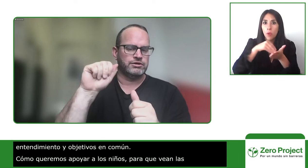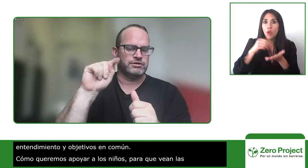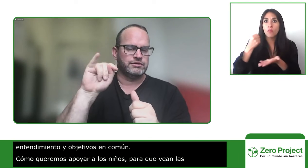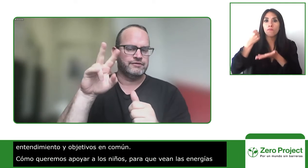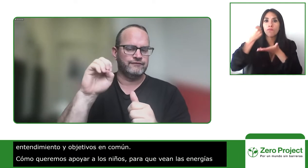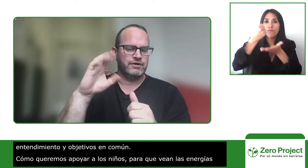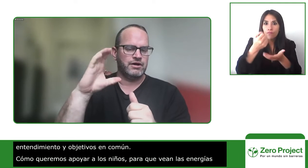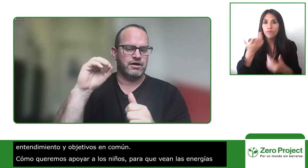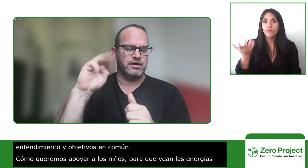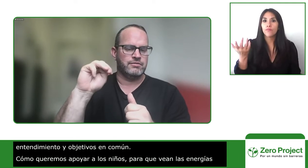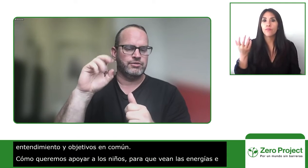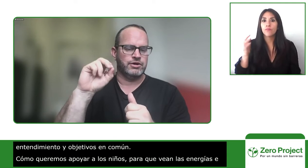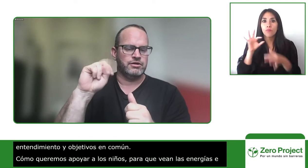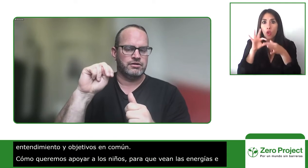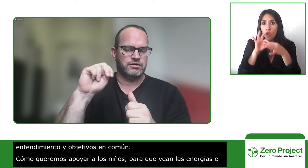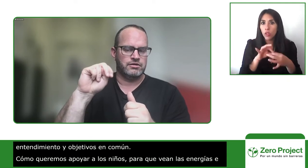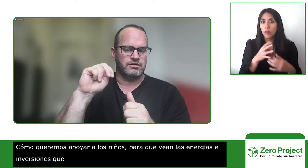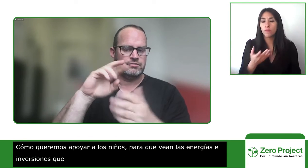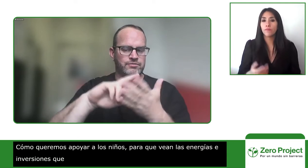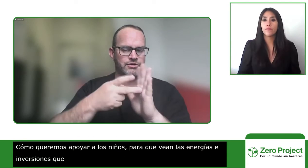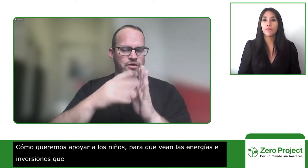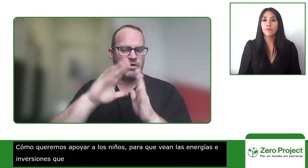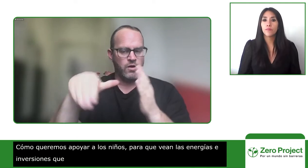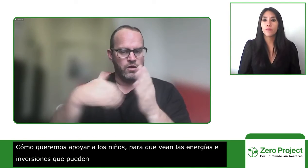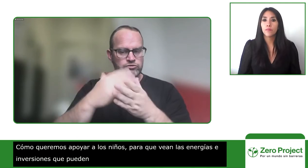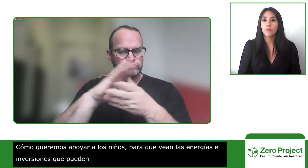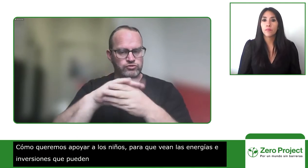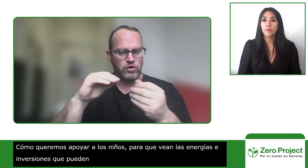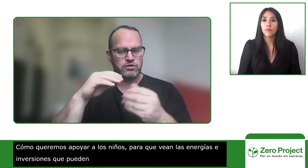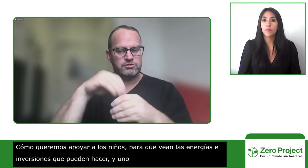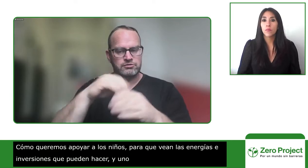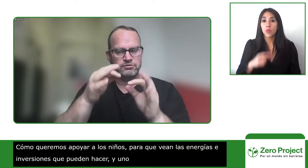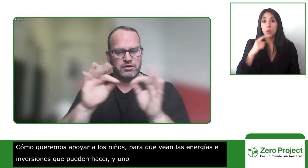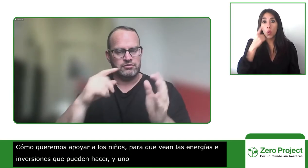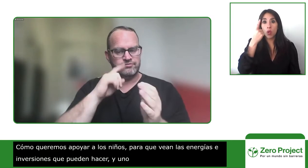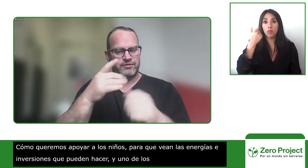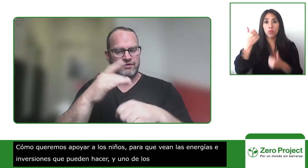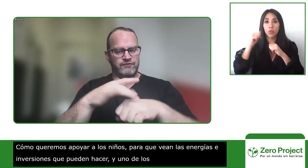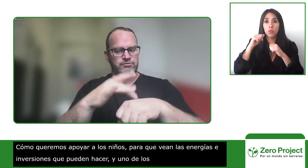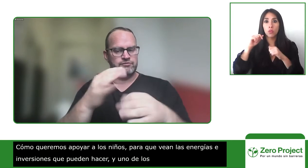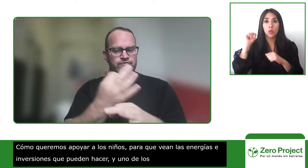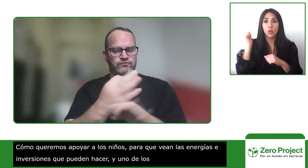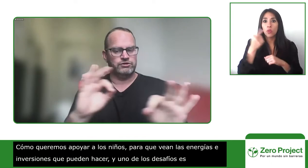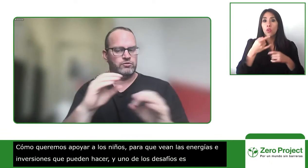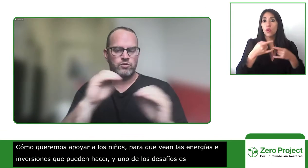we are following the creative commons licensing which means all the stories